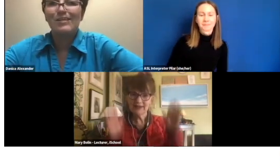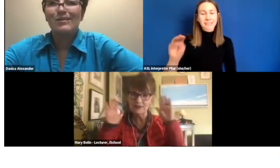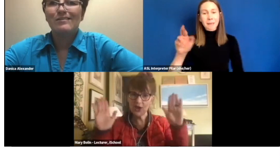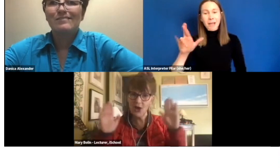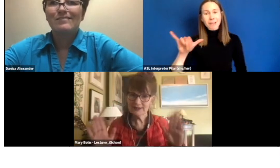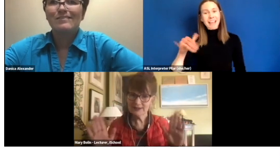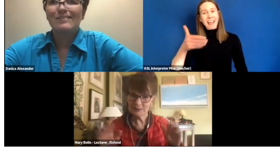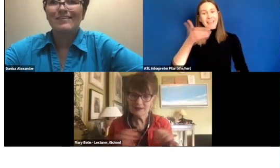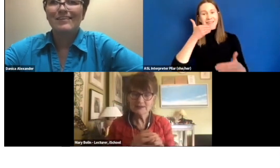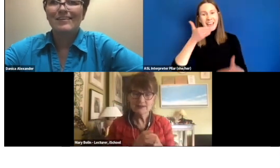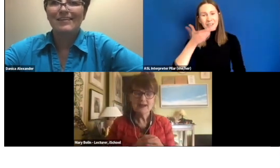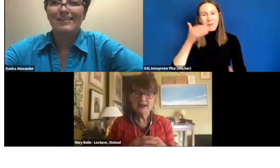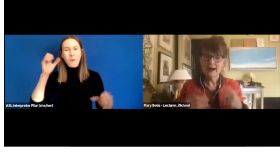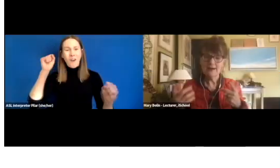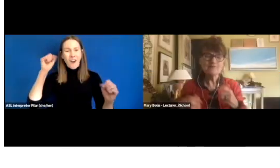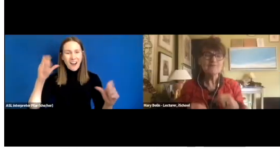That was awesome.